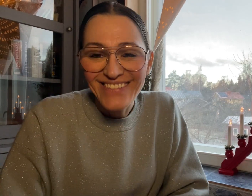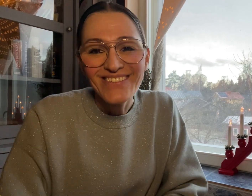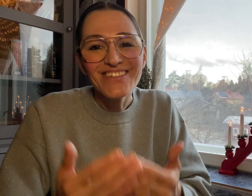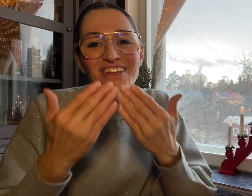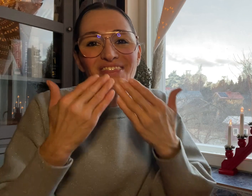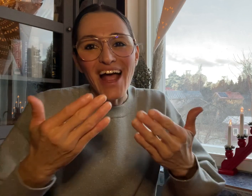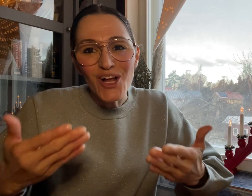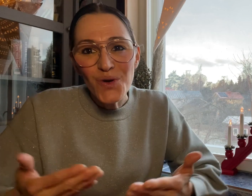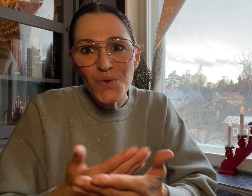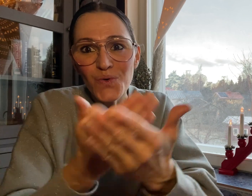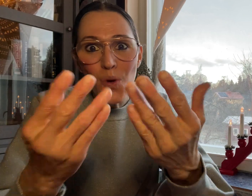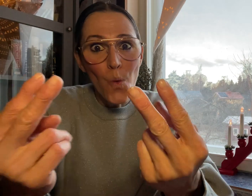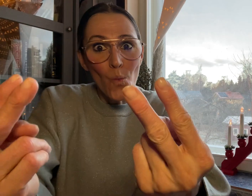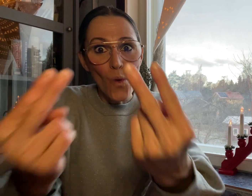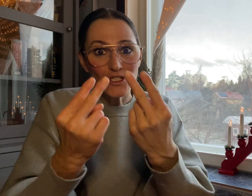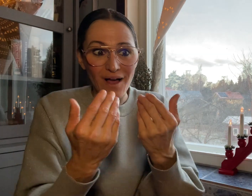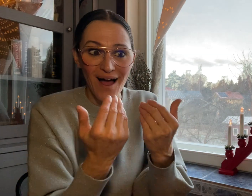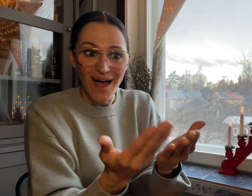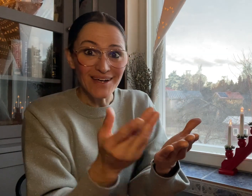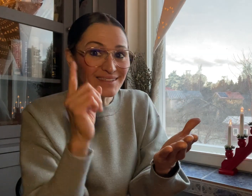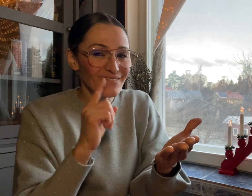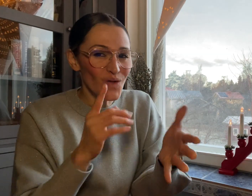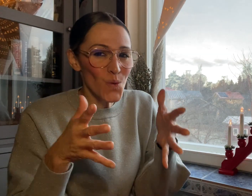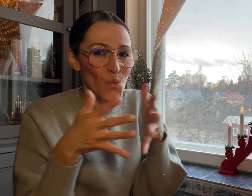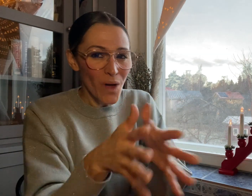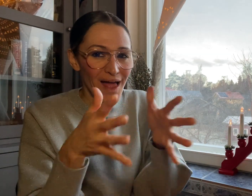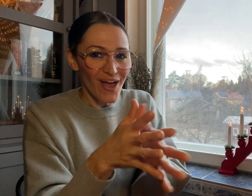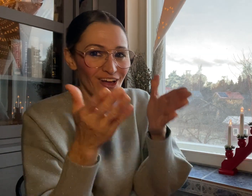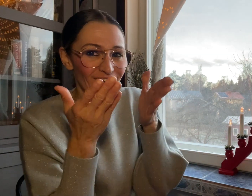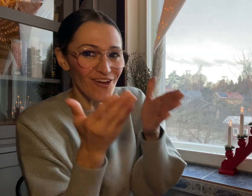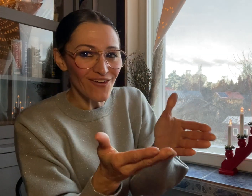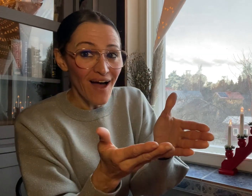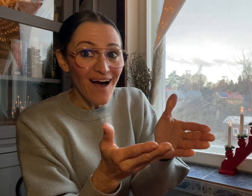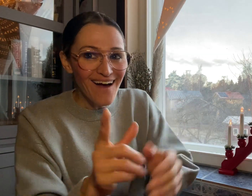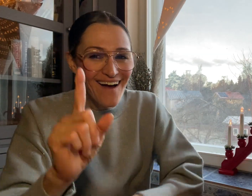Thank you for watching DeafWire!